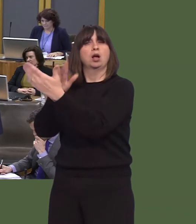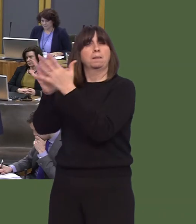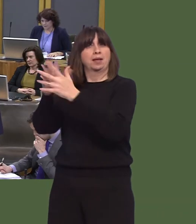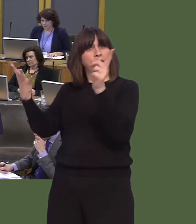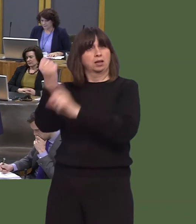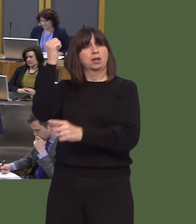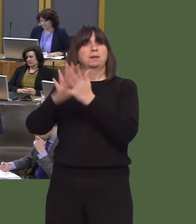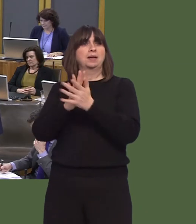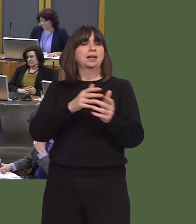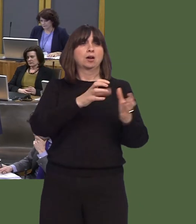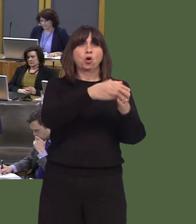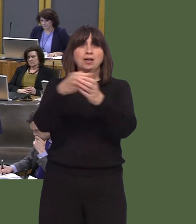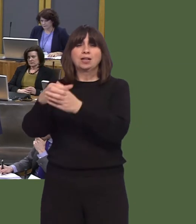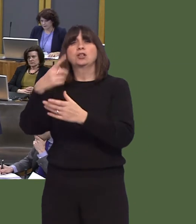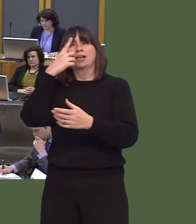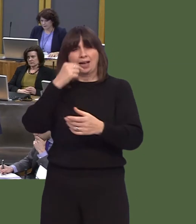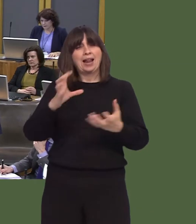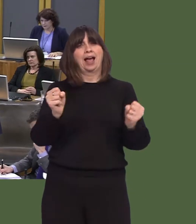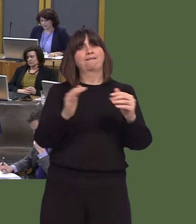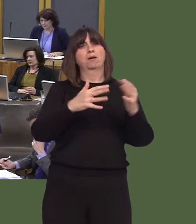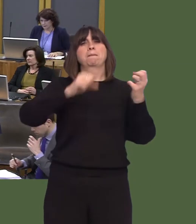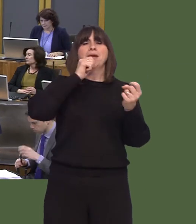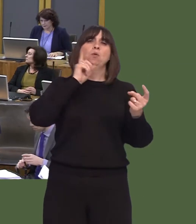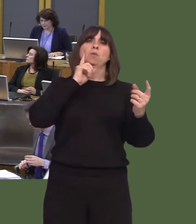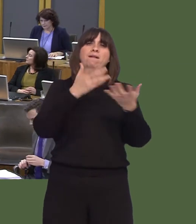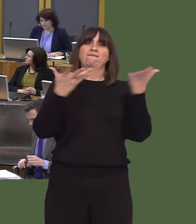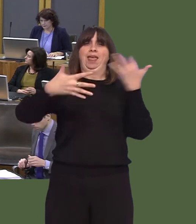to support organisations to deliver gender equality in the workplace.